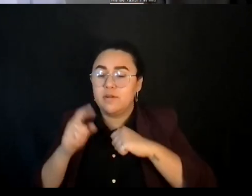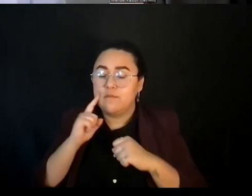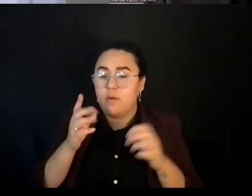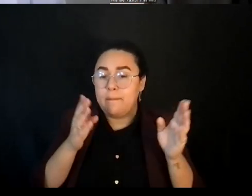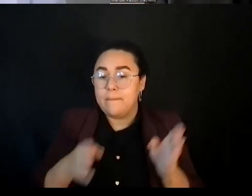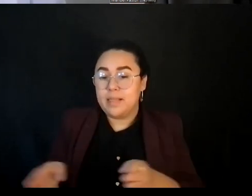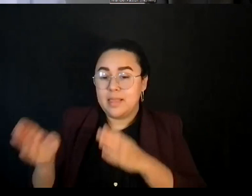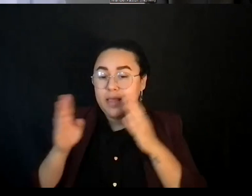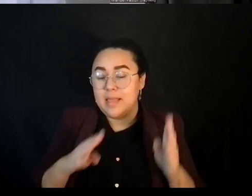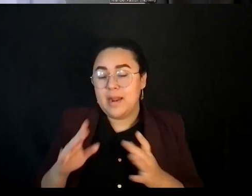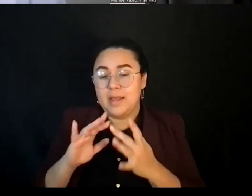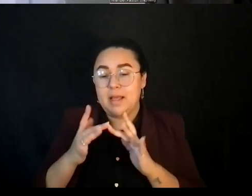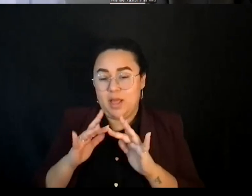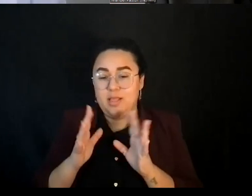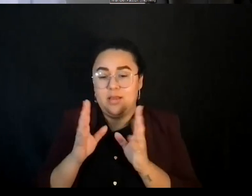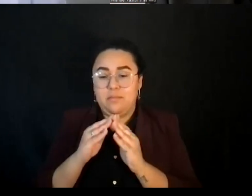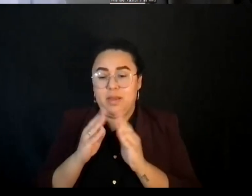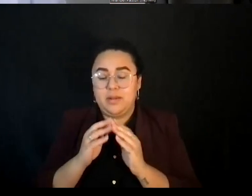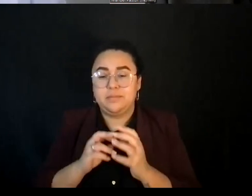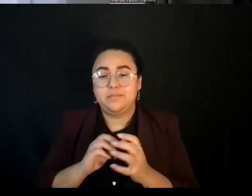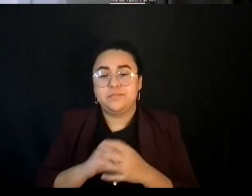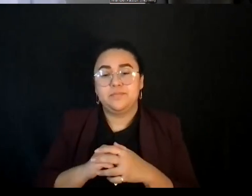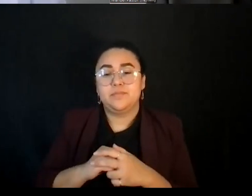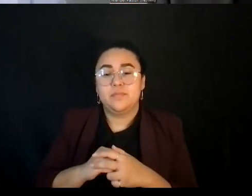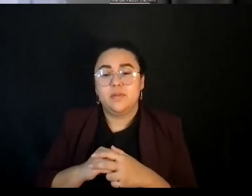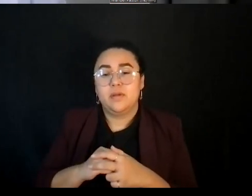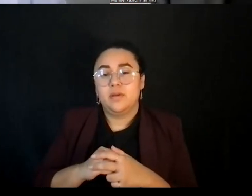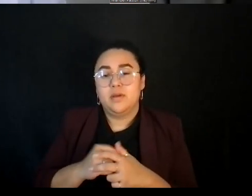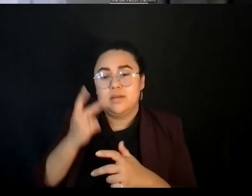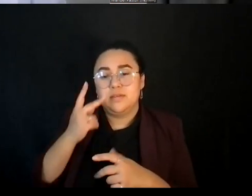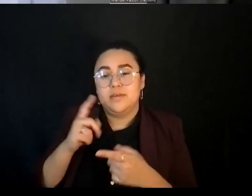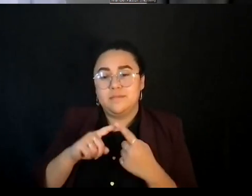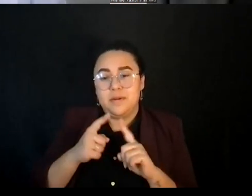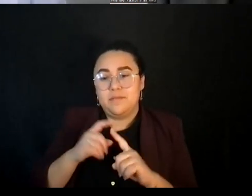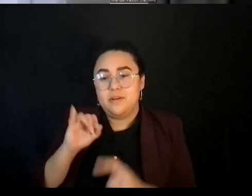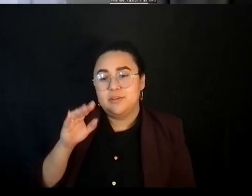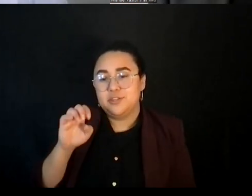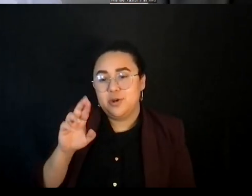We have someone going through and I see my friend Joe, which is one of the participants here.